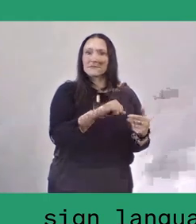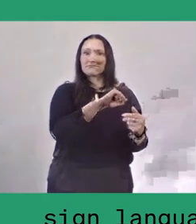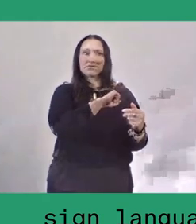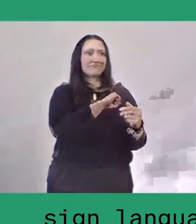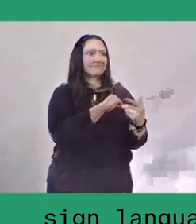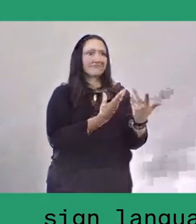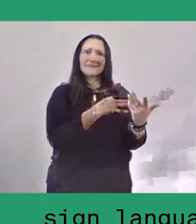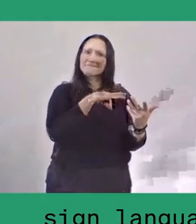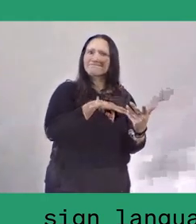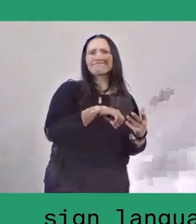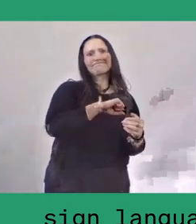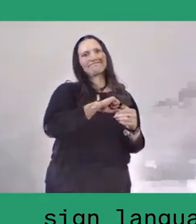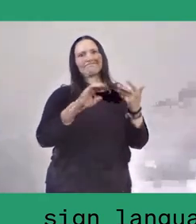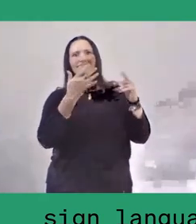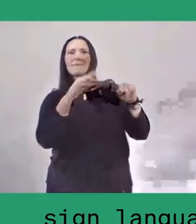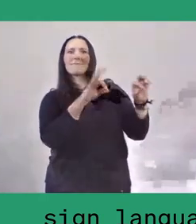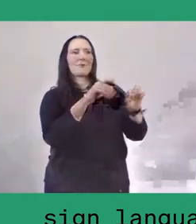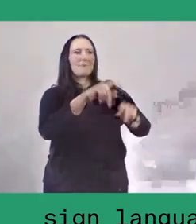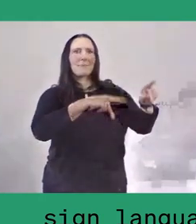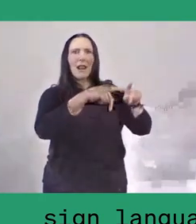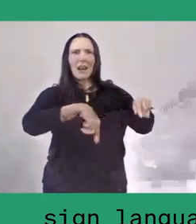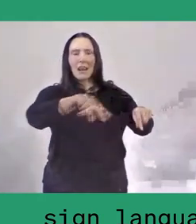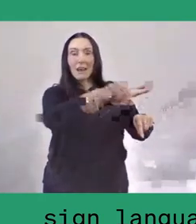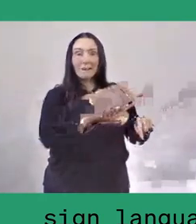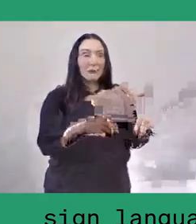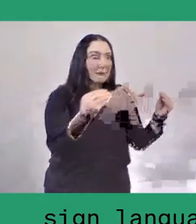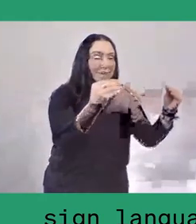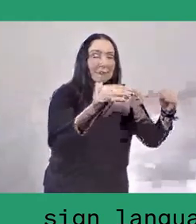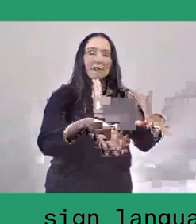As each kampung tries to construct their identity,